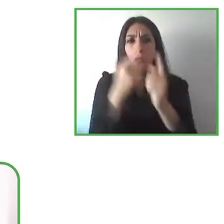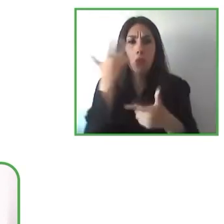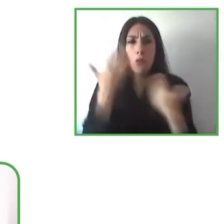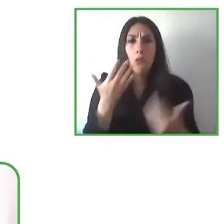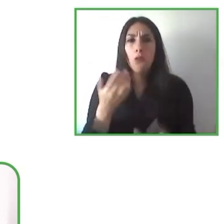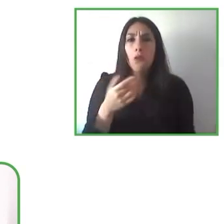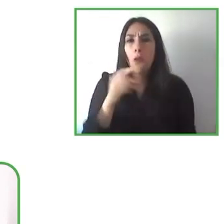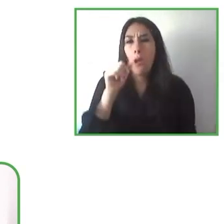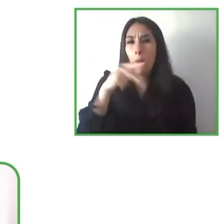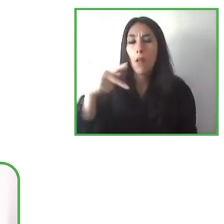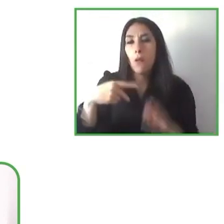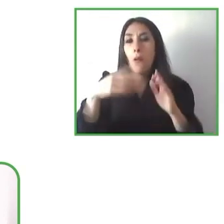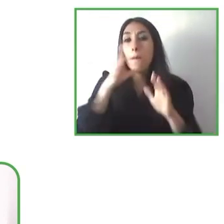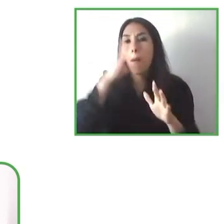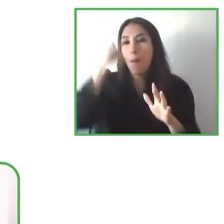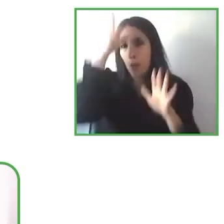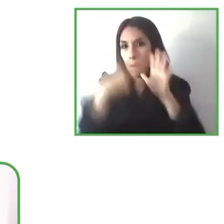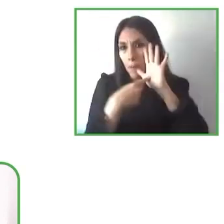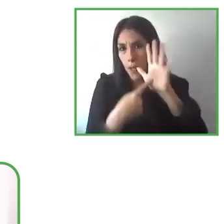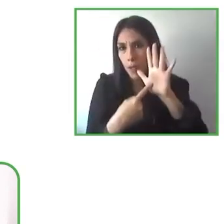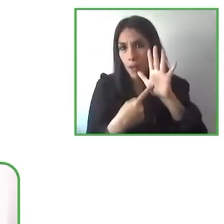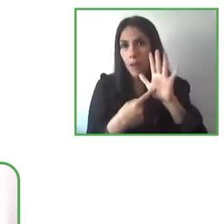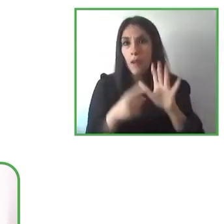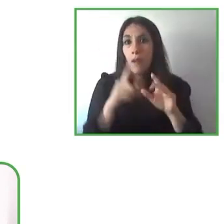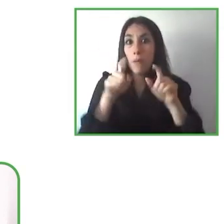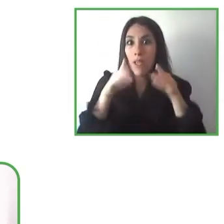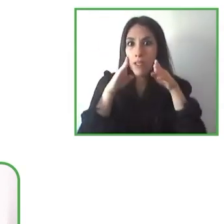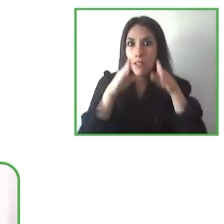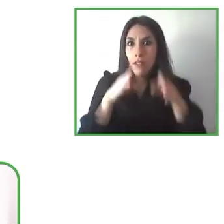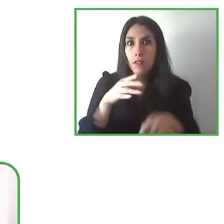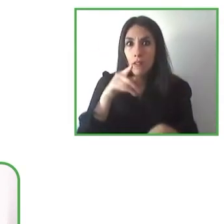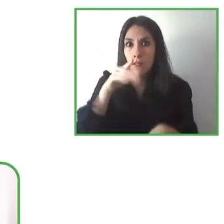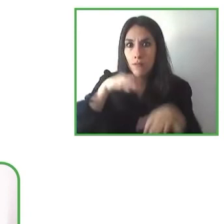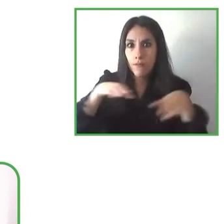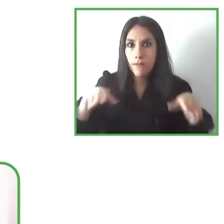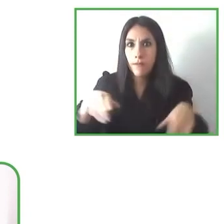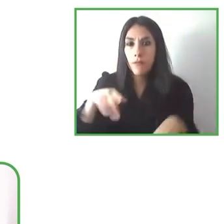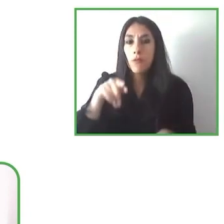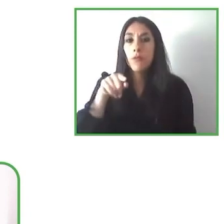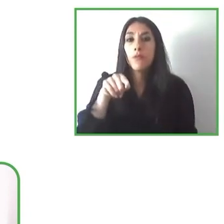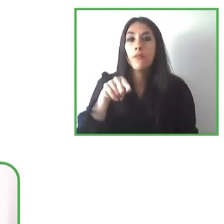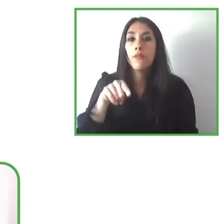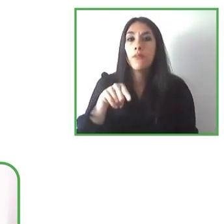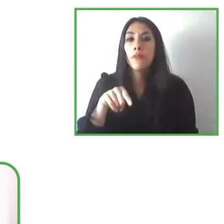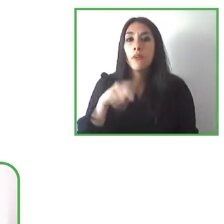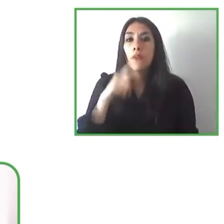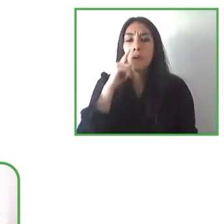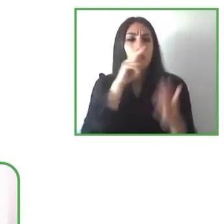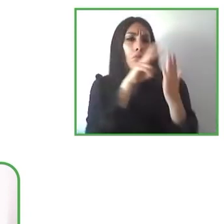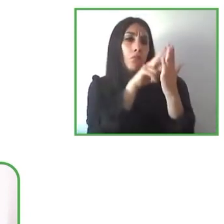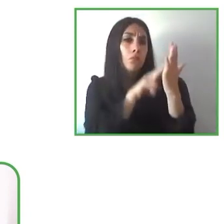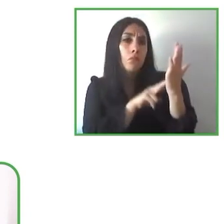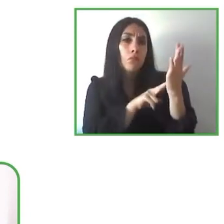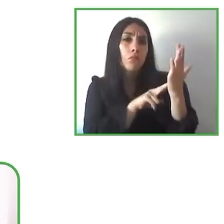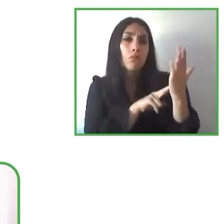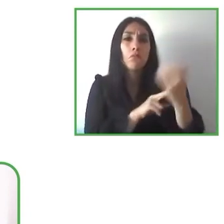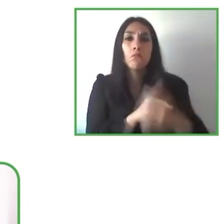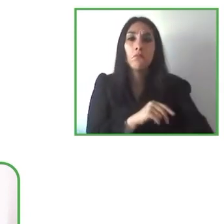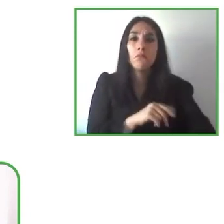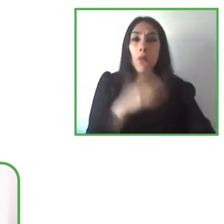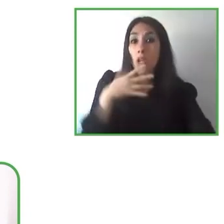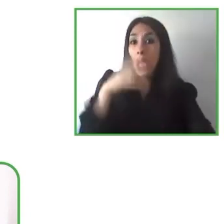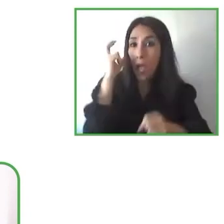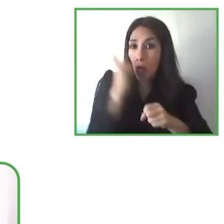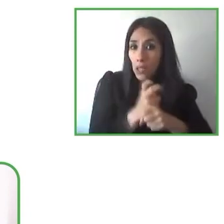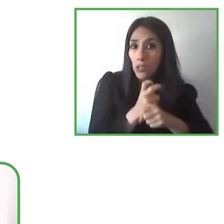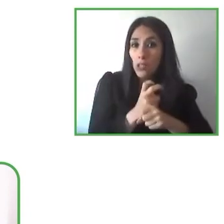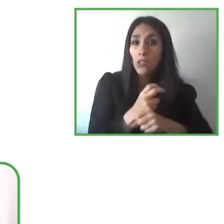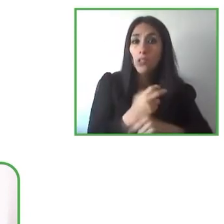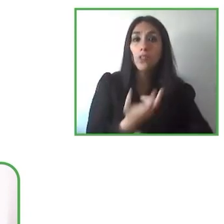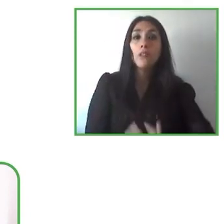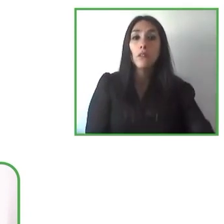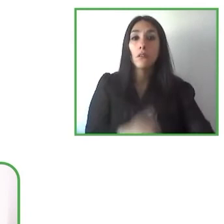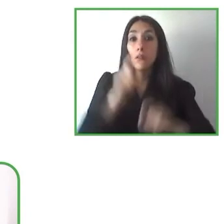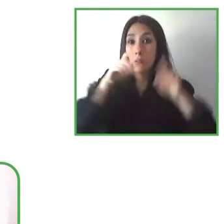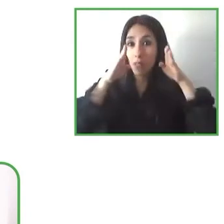mainly addressed for children with reading comprehension and problems especially for down